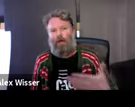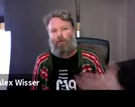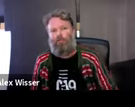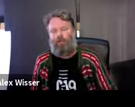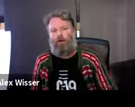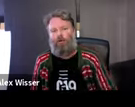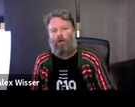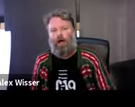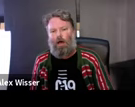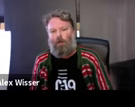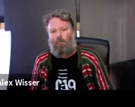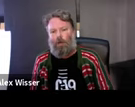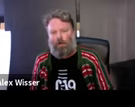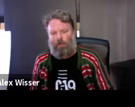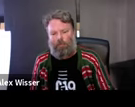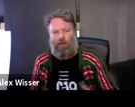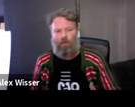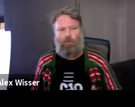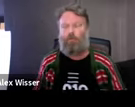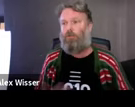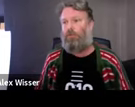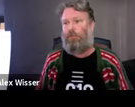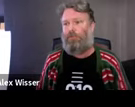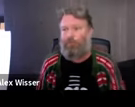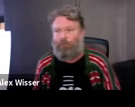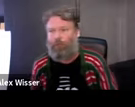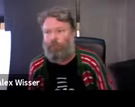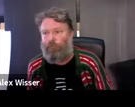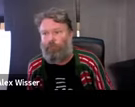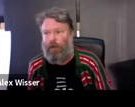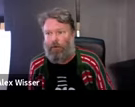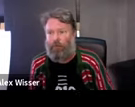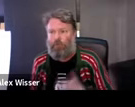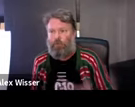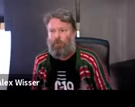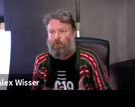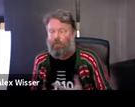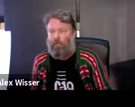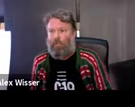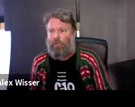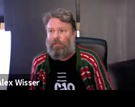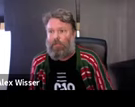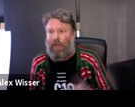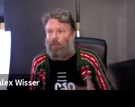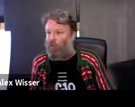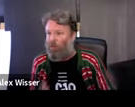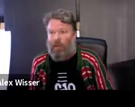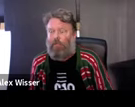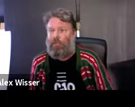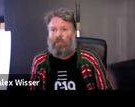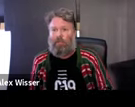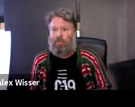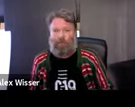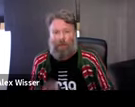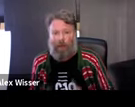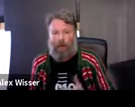in a town whose culture is different from that art culture that your are